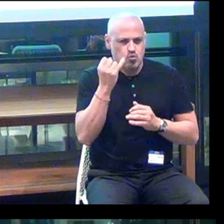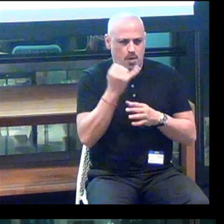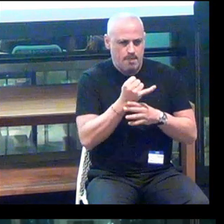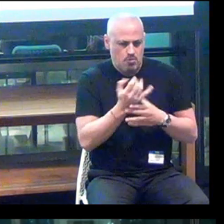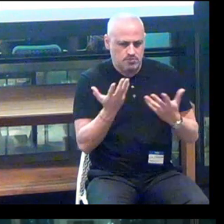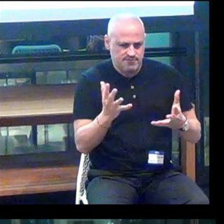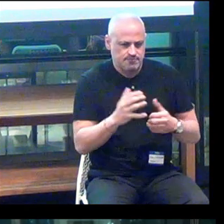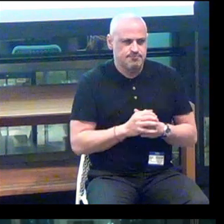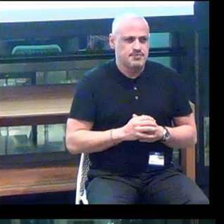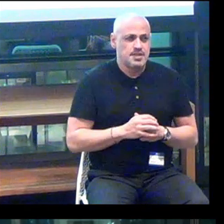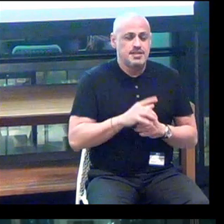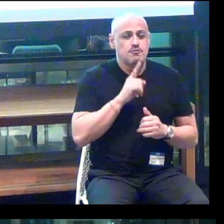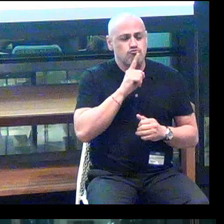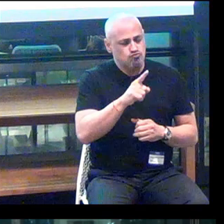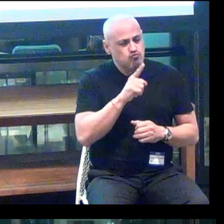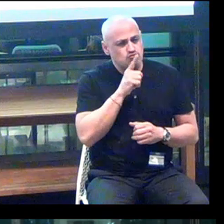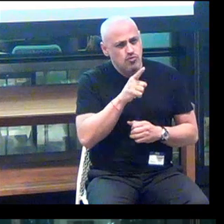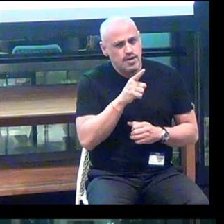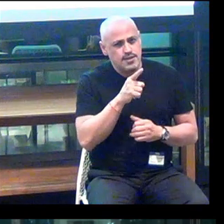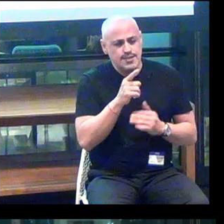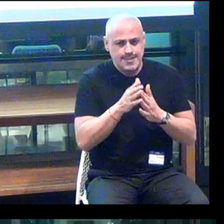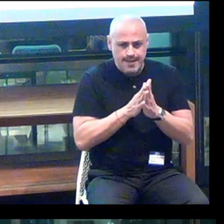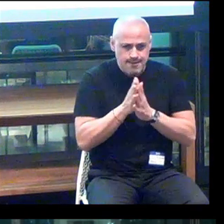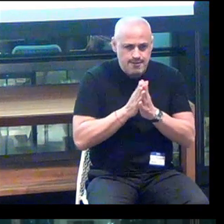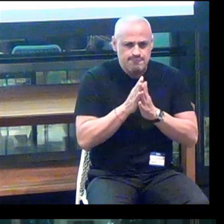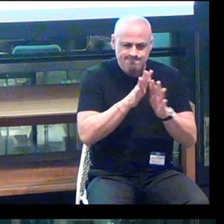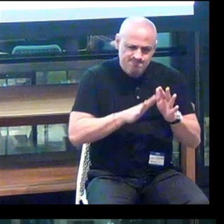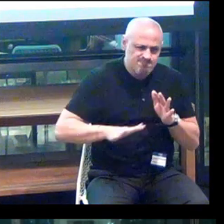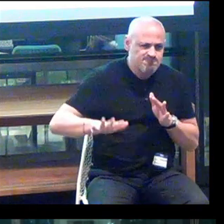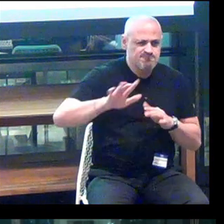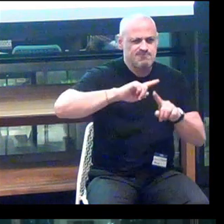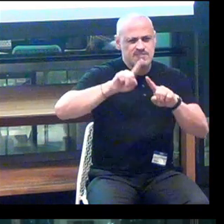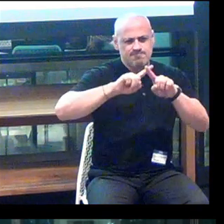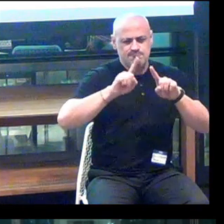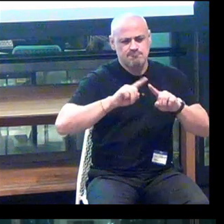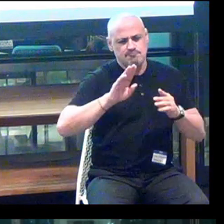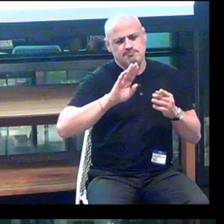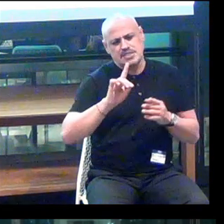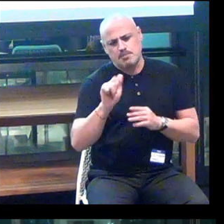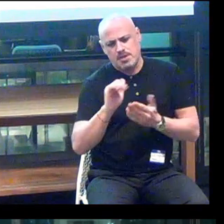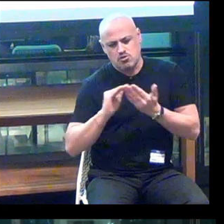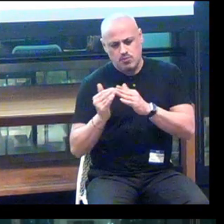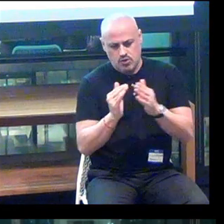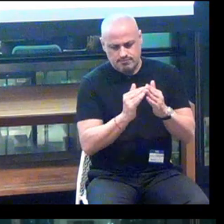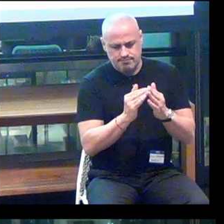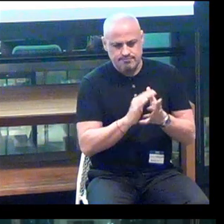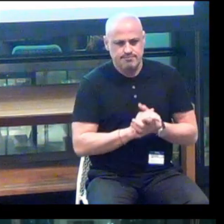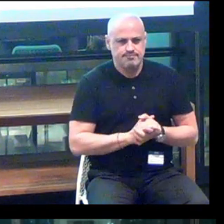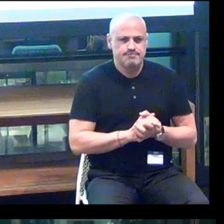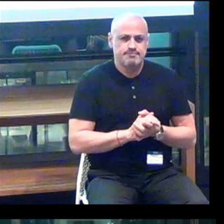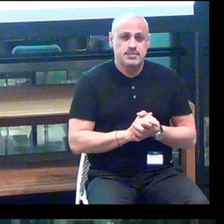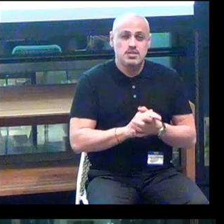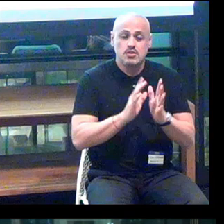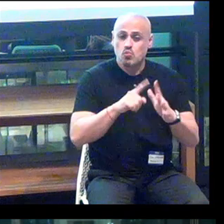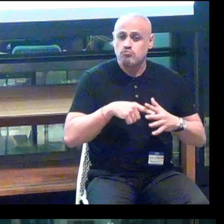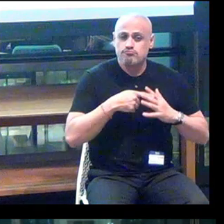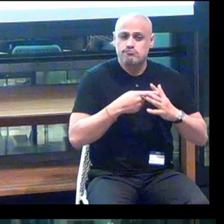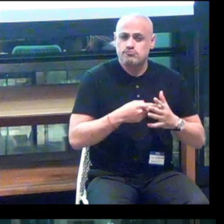So this is really an initiative across all disability communities. And we've started with research.